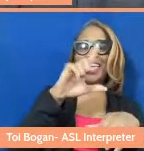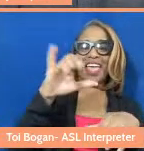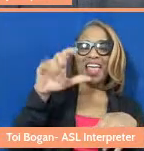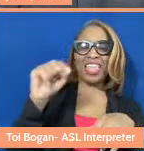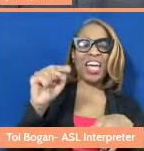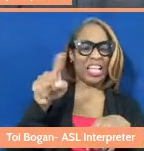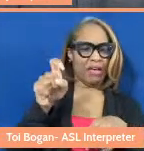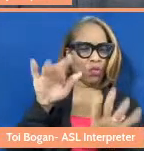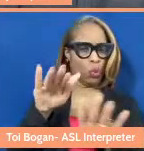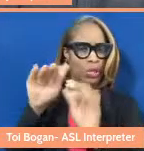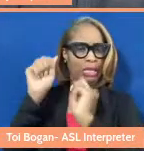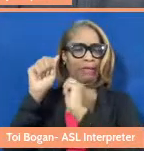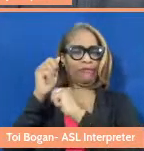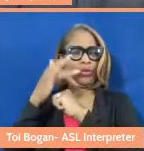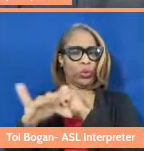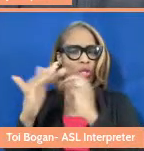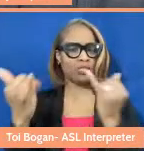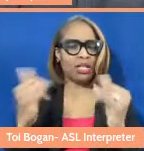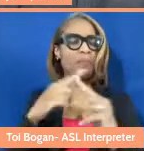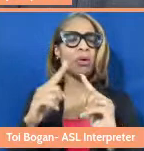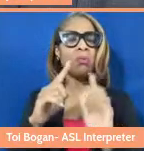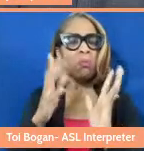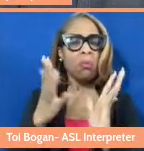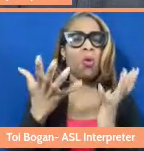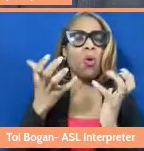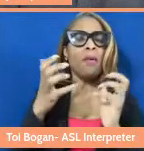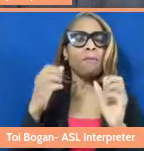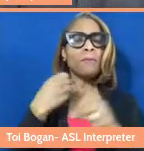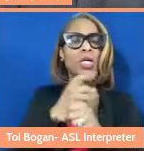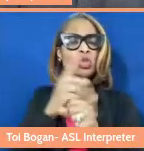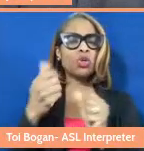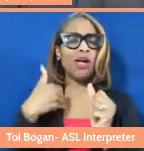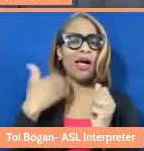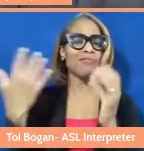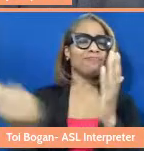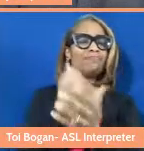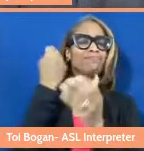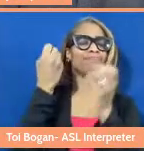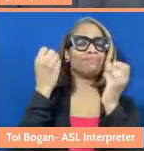but I just want to start there, Elliot, just so you can get some time in there. Yeah, go ahead.